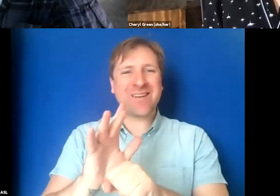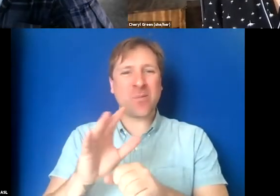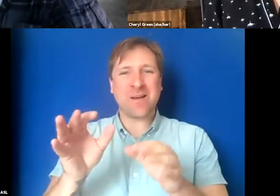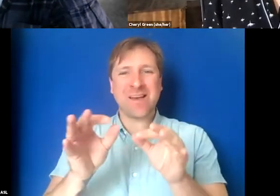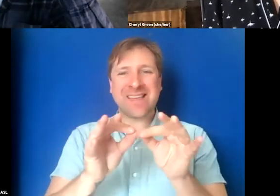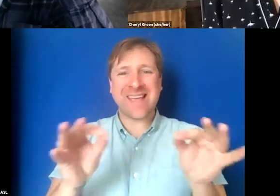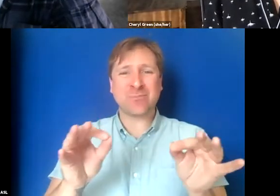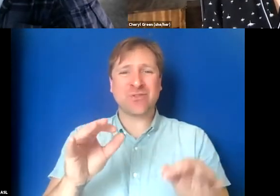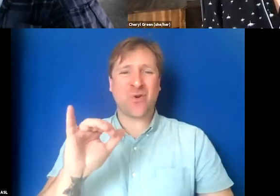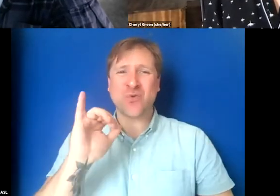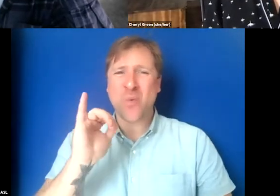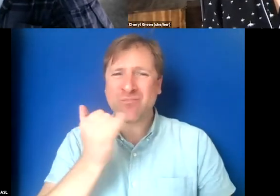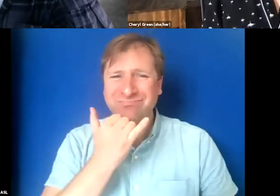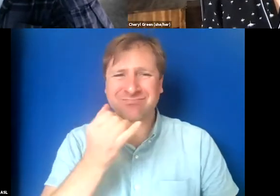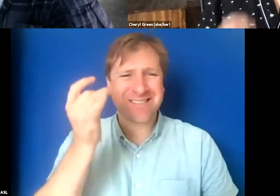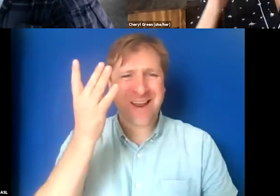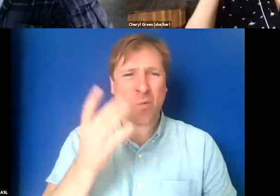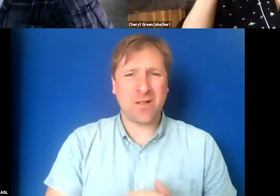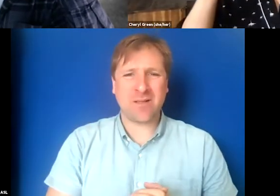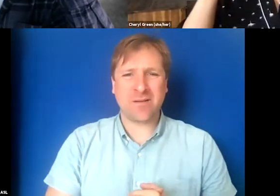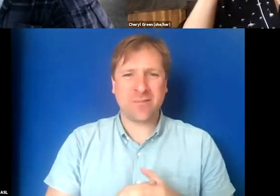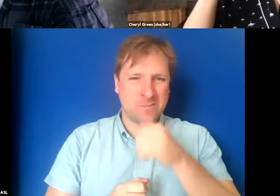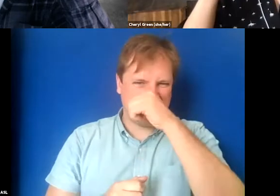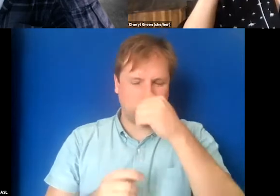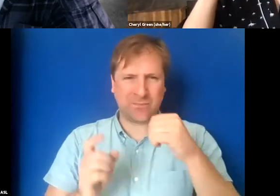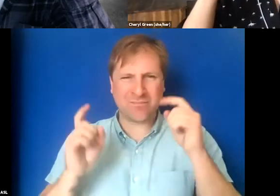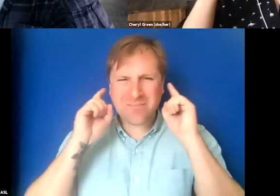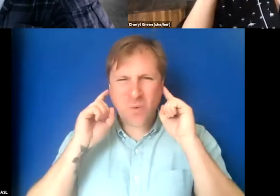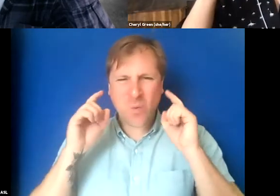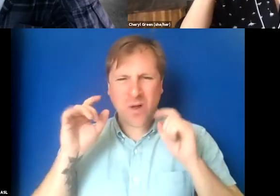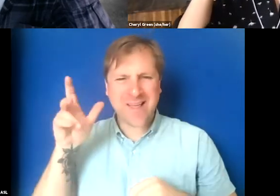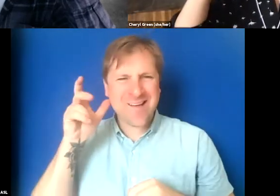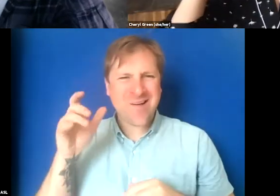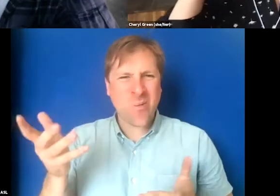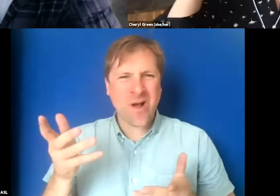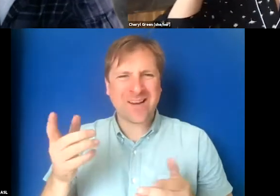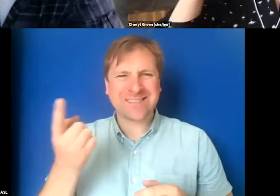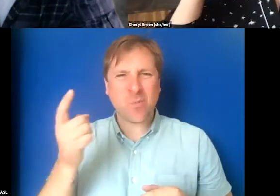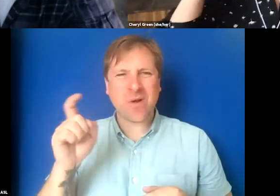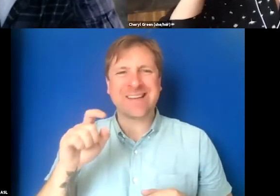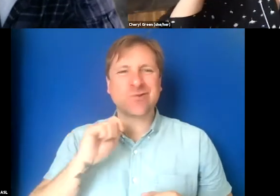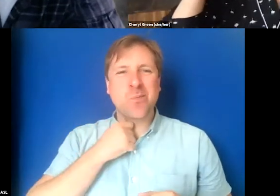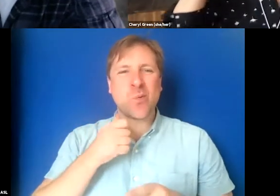(background garbled chatter) I think somebody needs to mute.